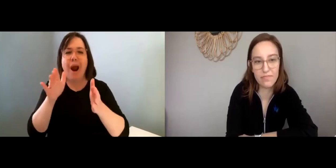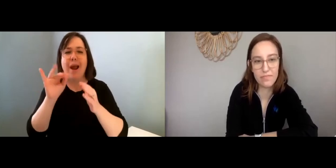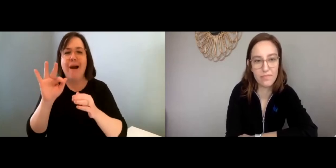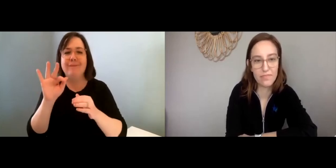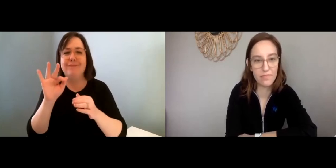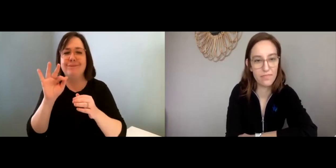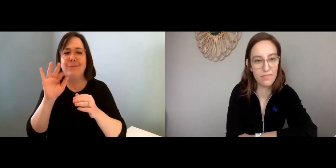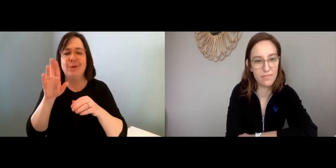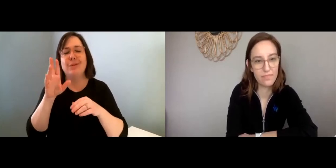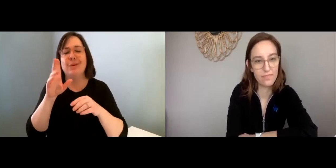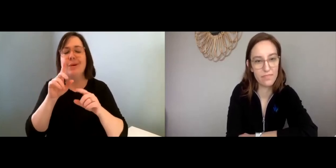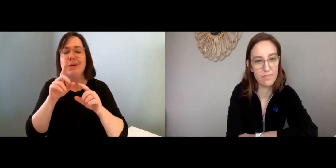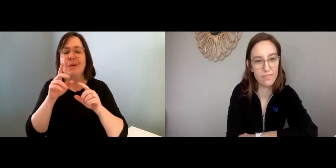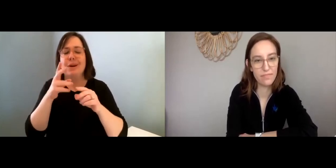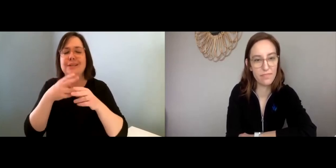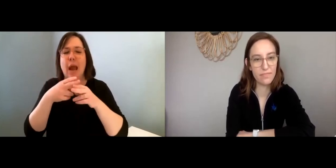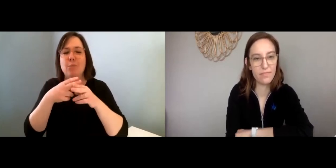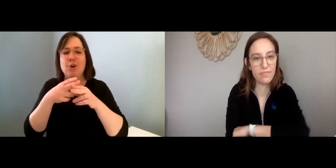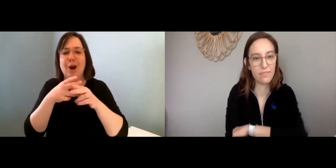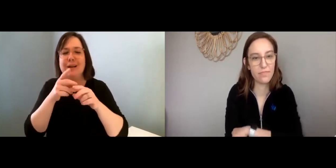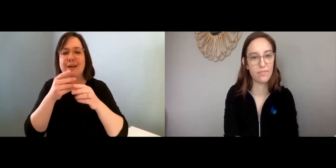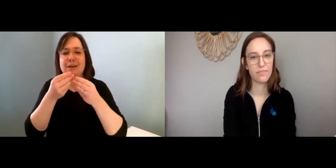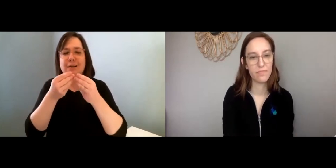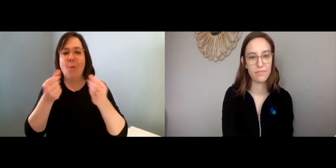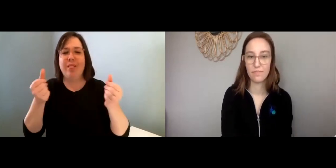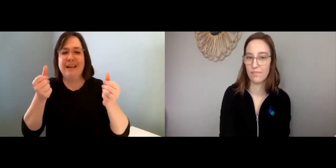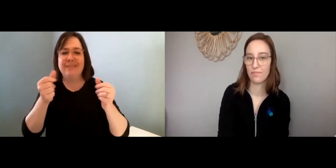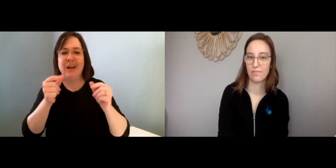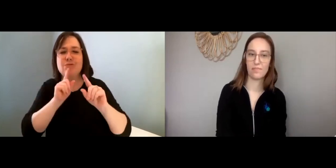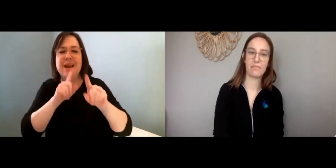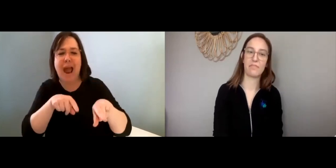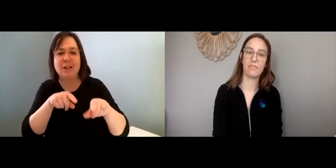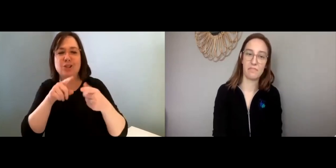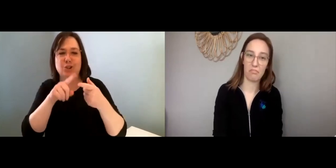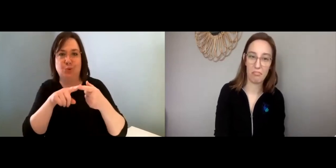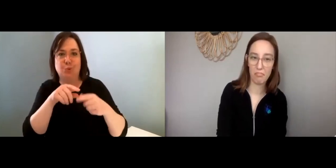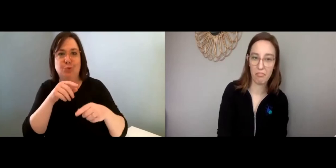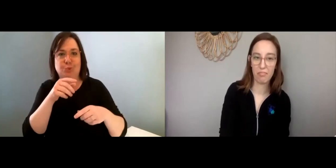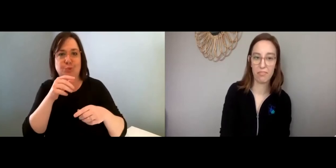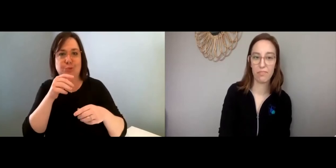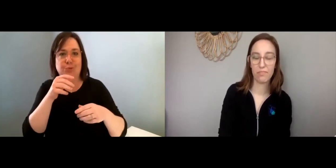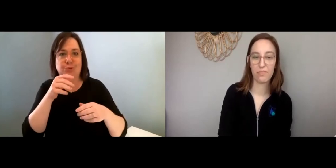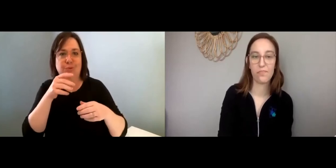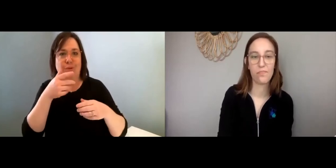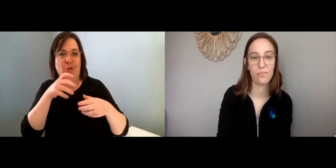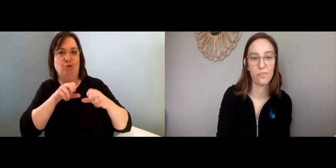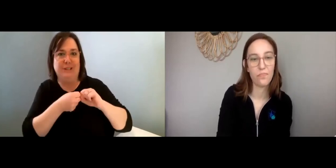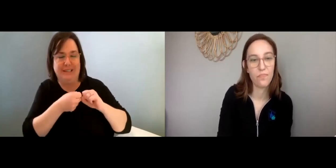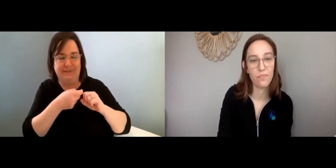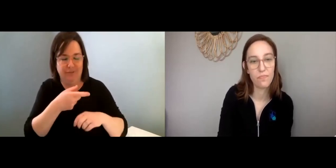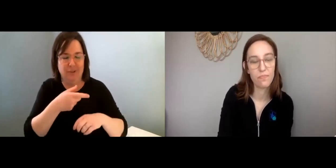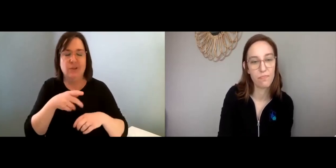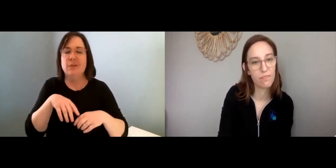This is a very normal way of temporarily relieving that grief reaction.